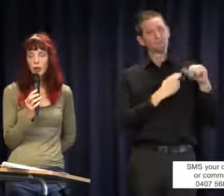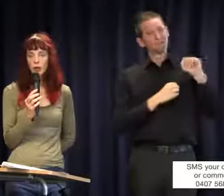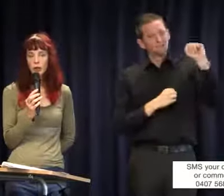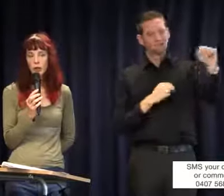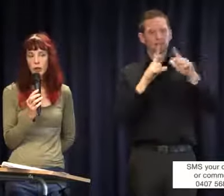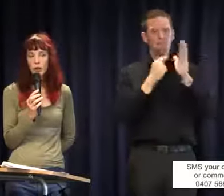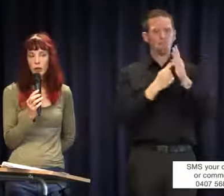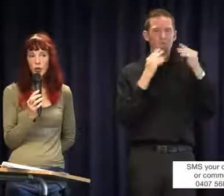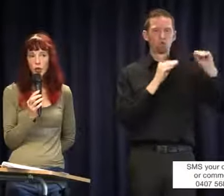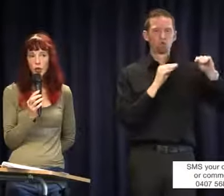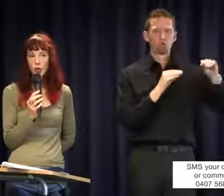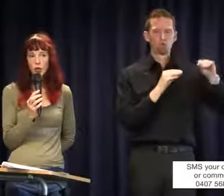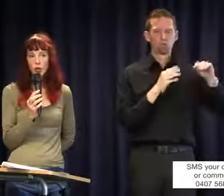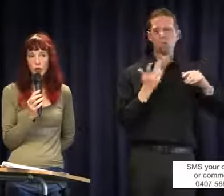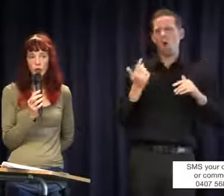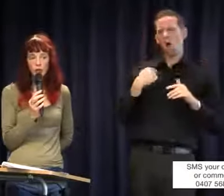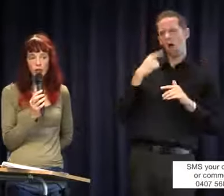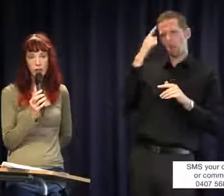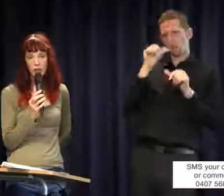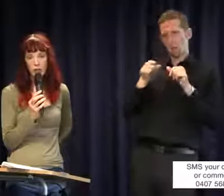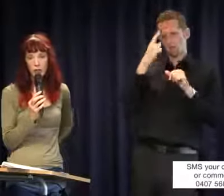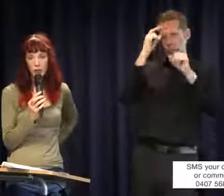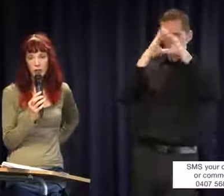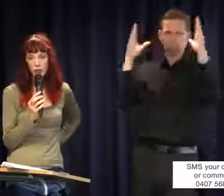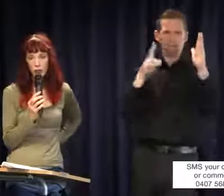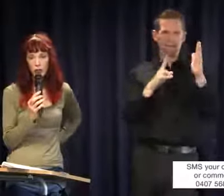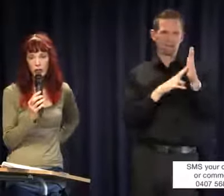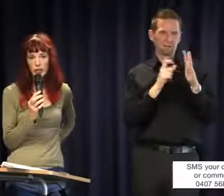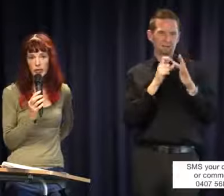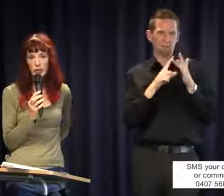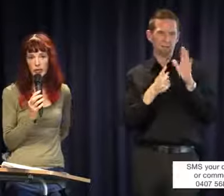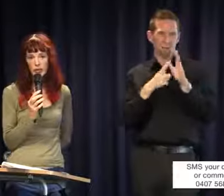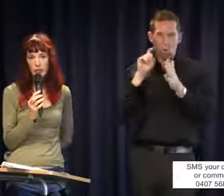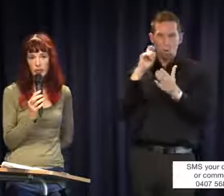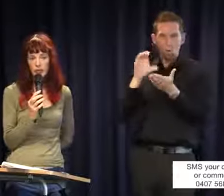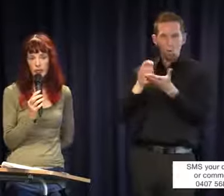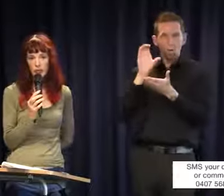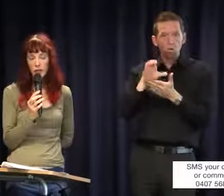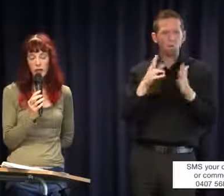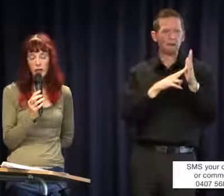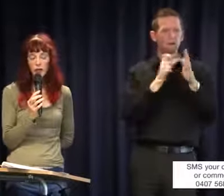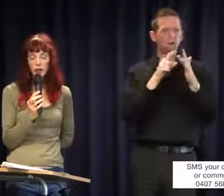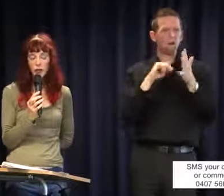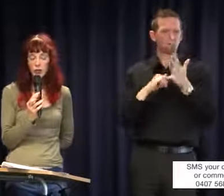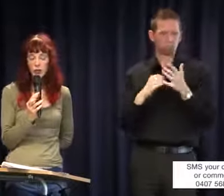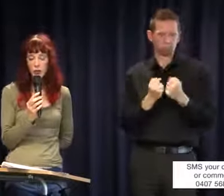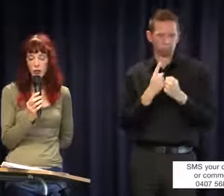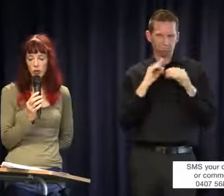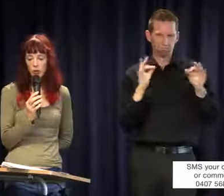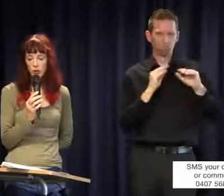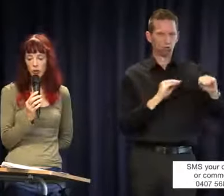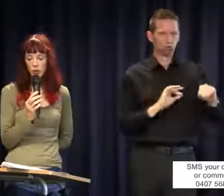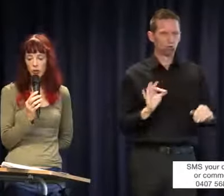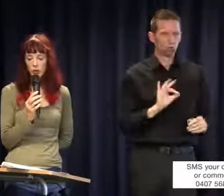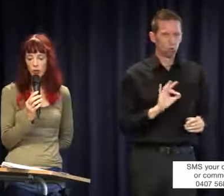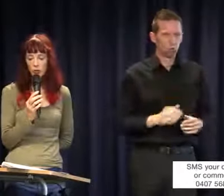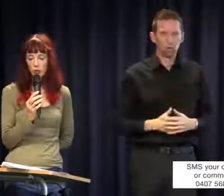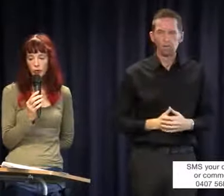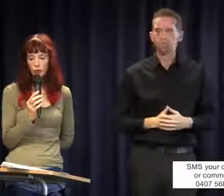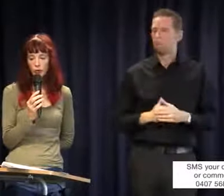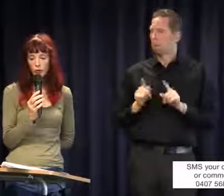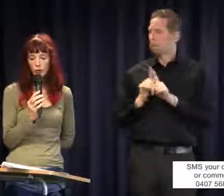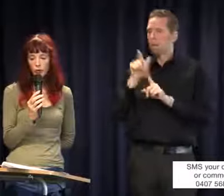generally speaking, you won't get assistance from the NDIS. Also the caller before just